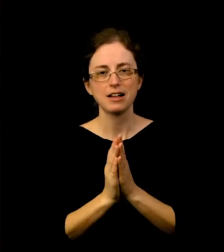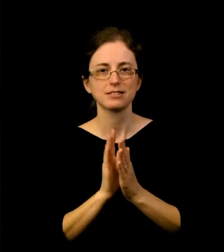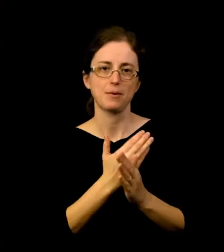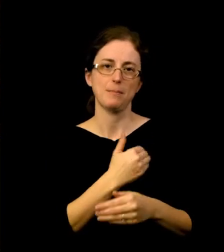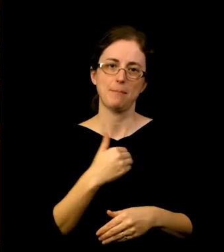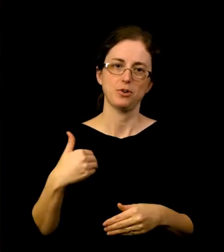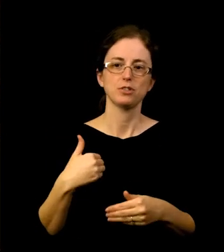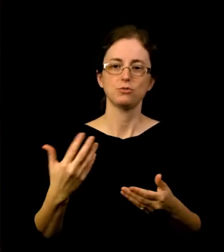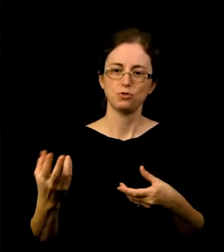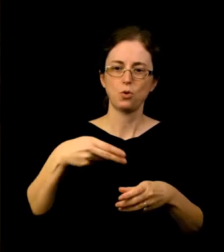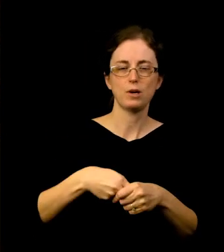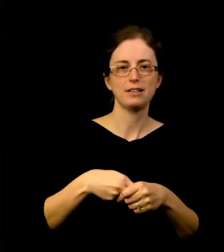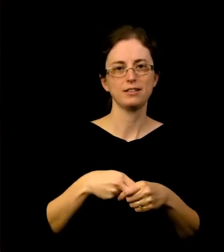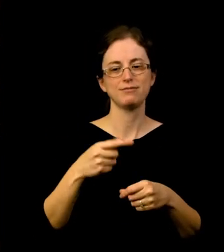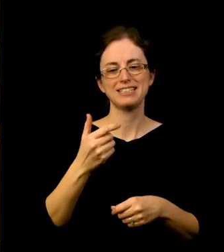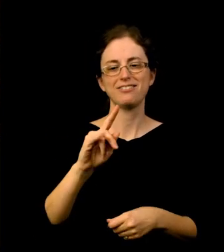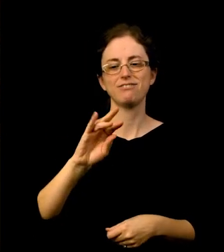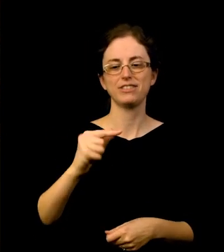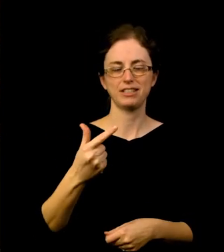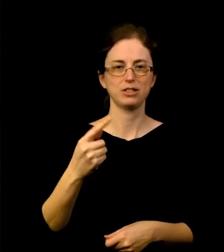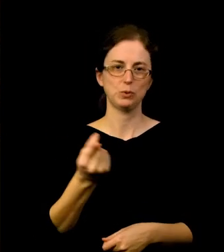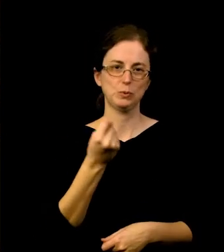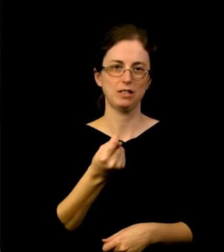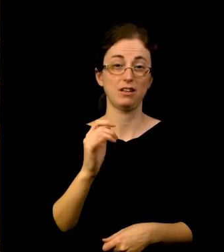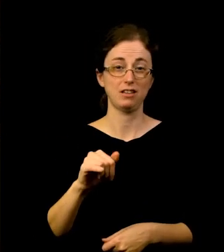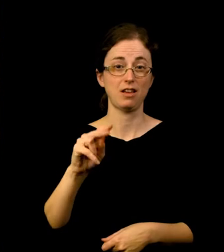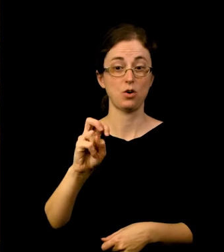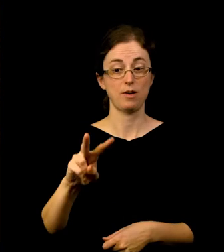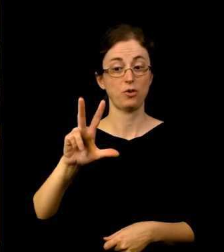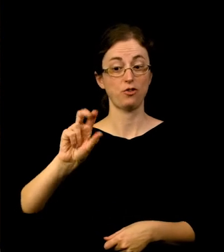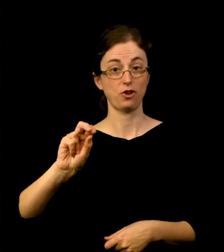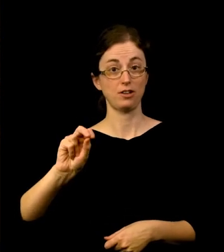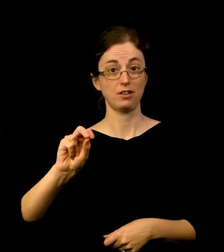Mark your calendars for November 30 for this year’s global day of giving back!